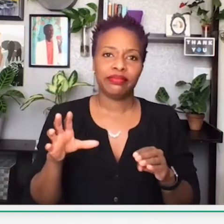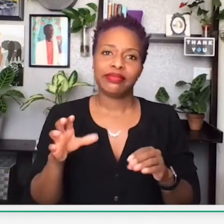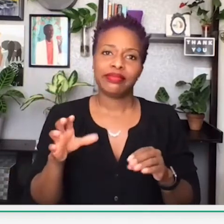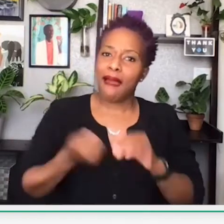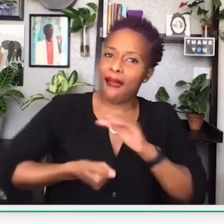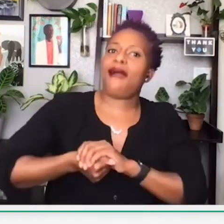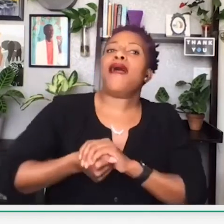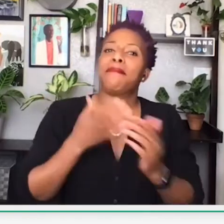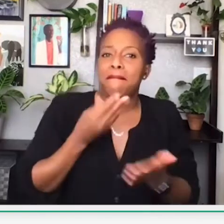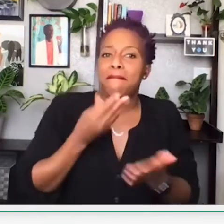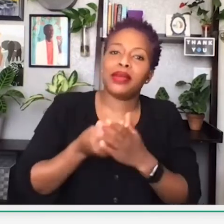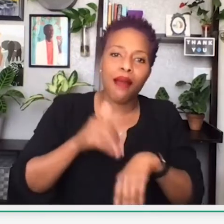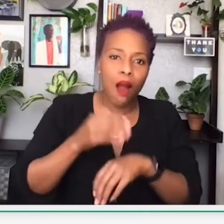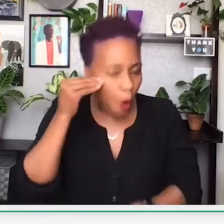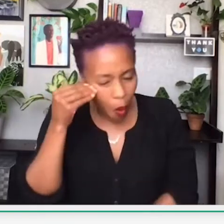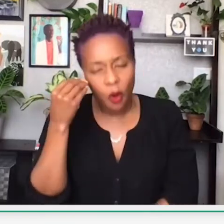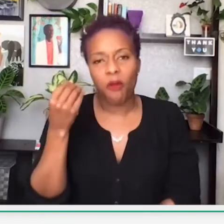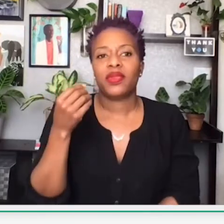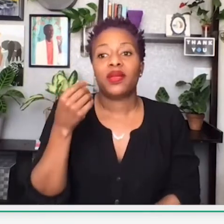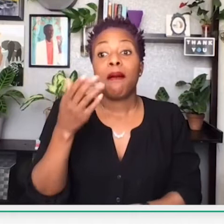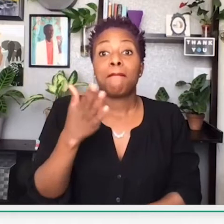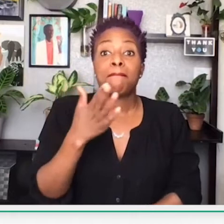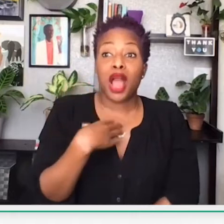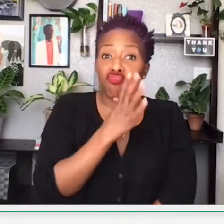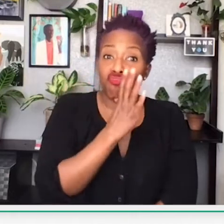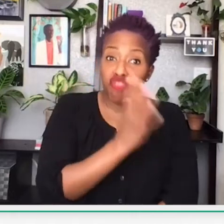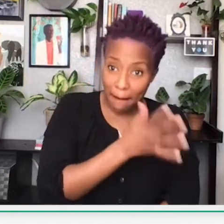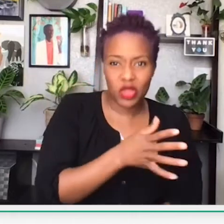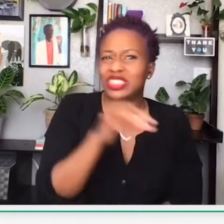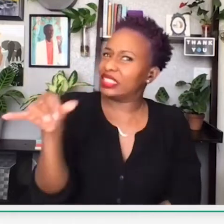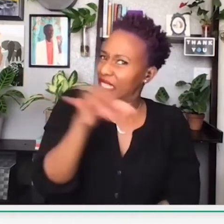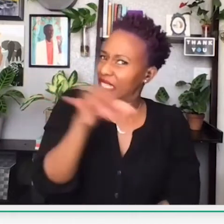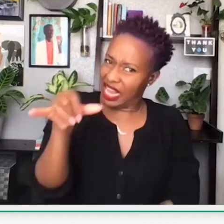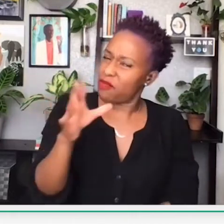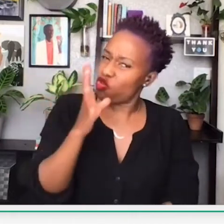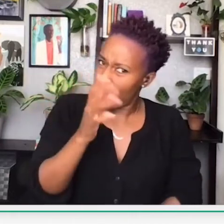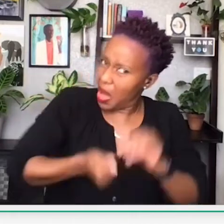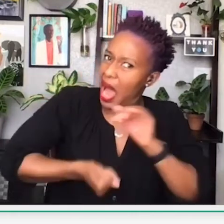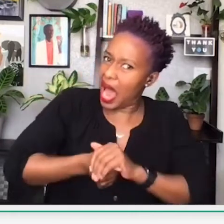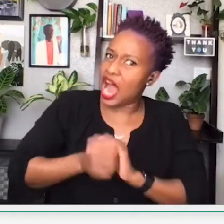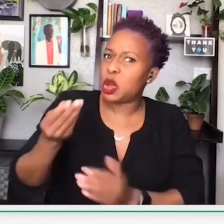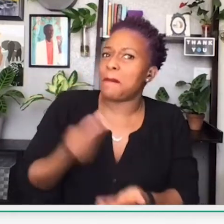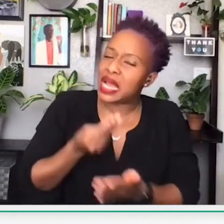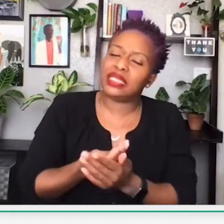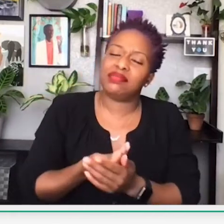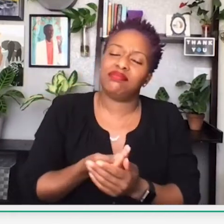I actually emulated that behavior. My grandmother did the same thing.